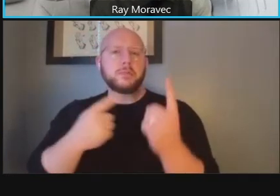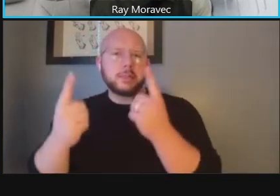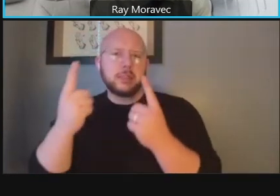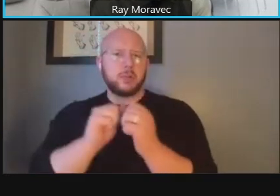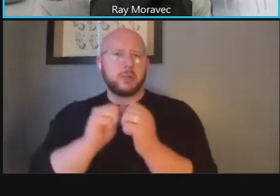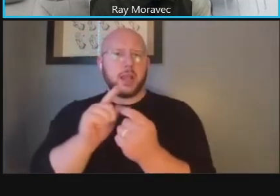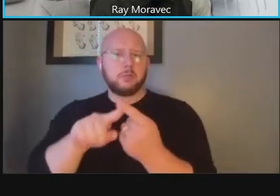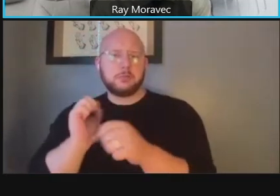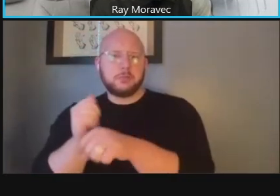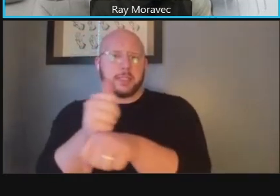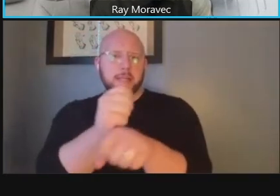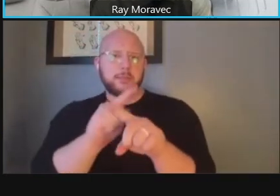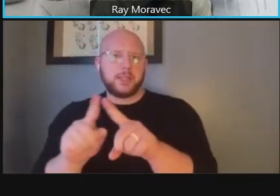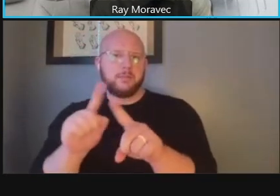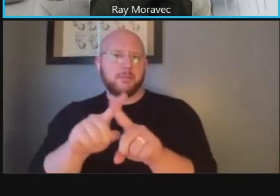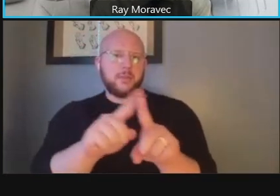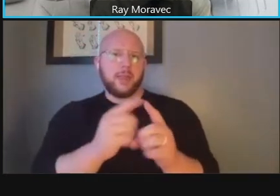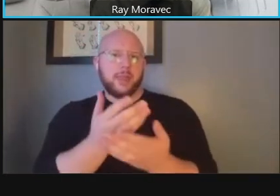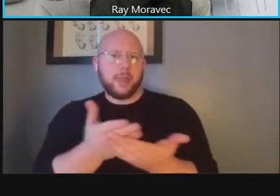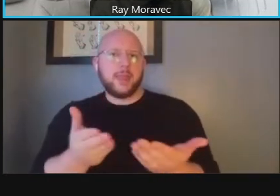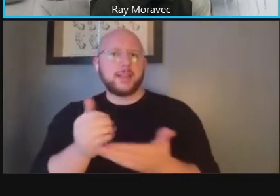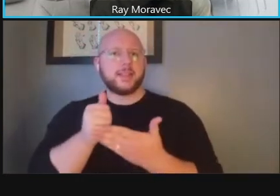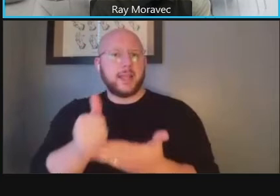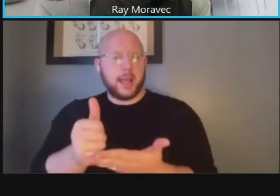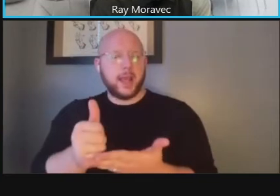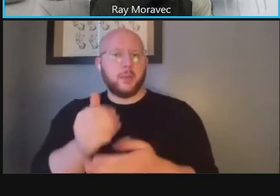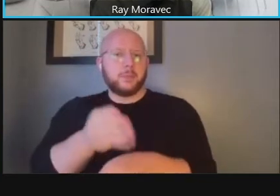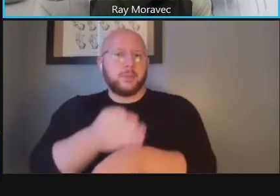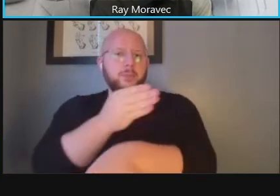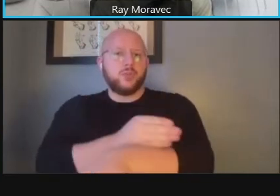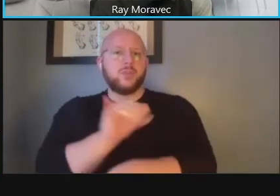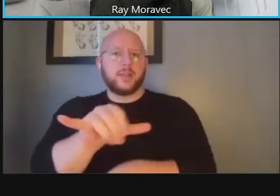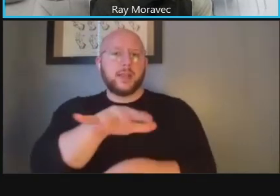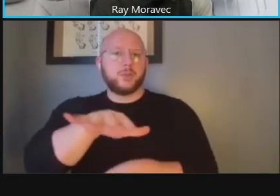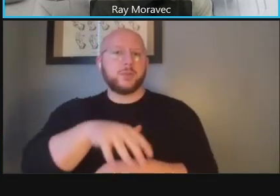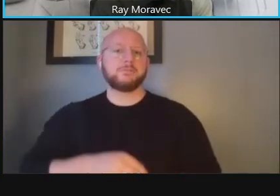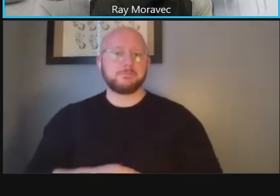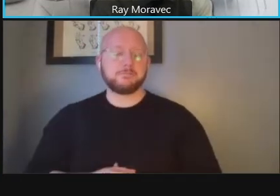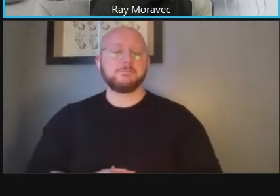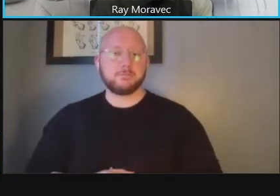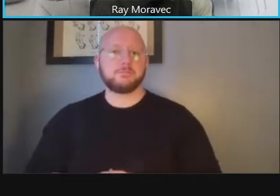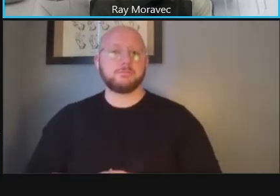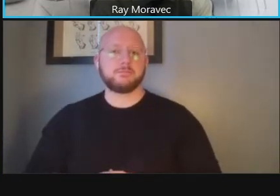what can we do to make that even better as well you go to the next slide